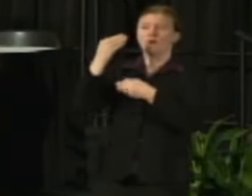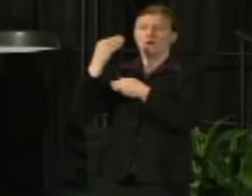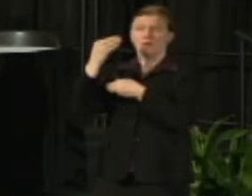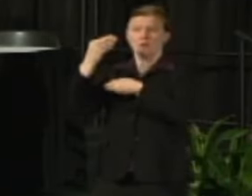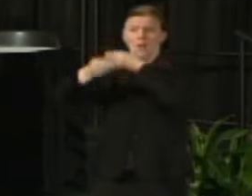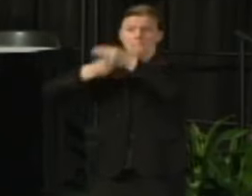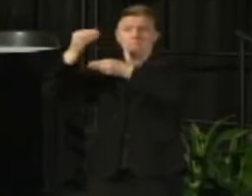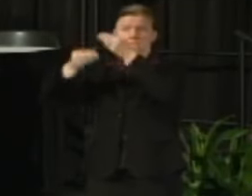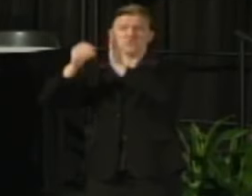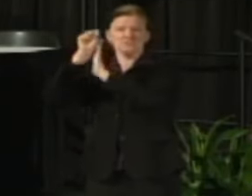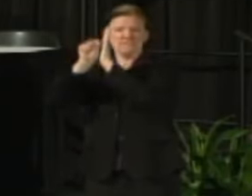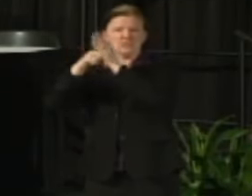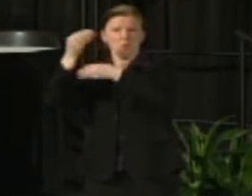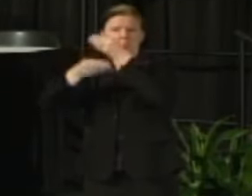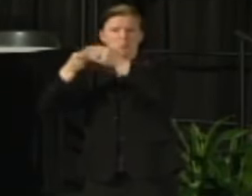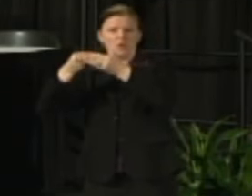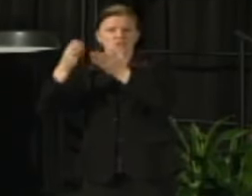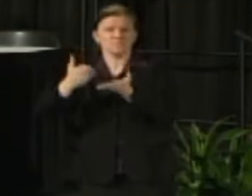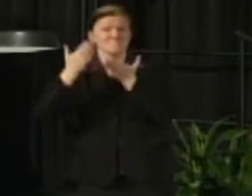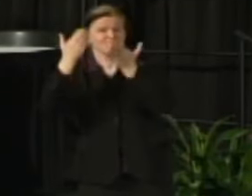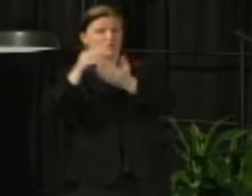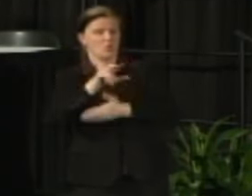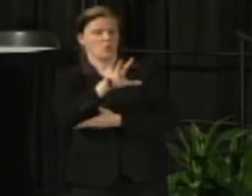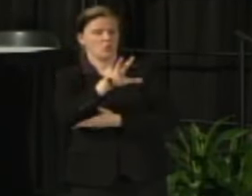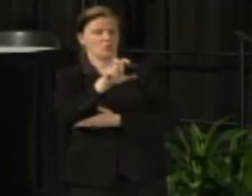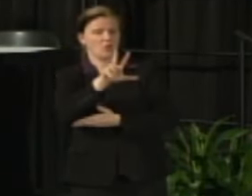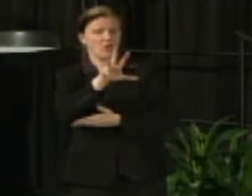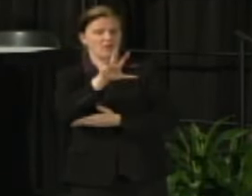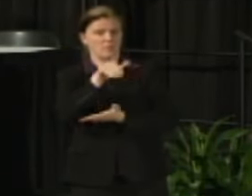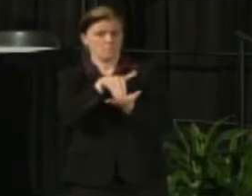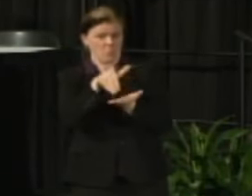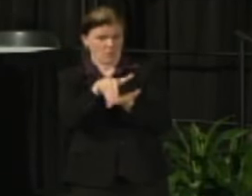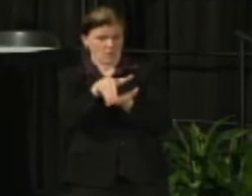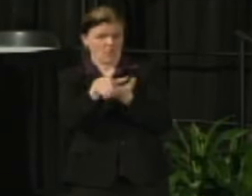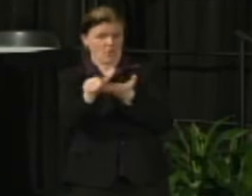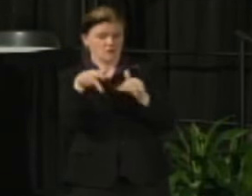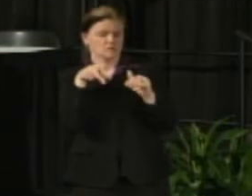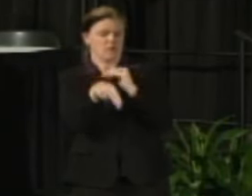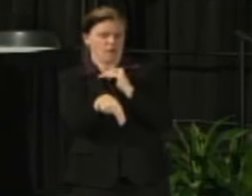to the UW System 150 million per year over the next the two years of the biennial budget.